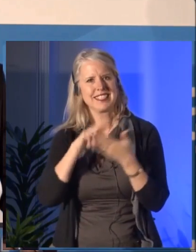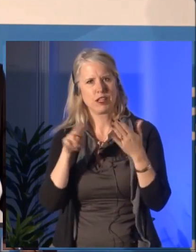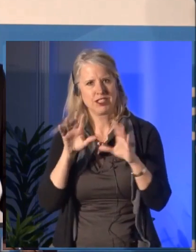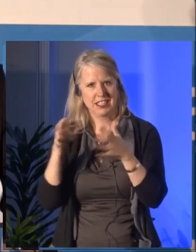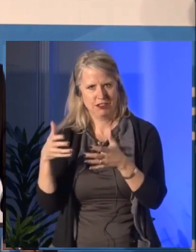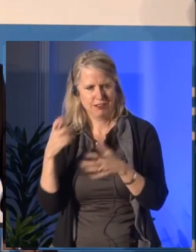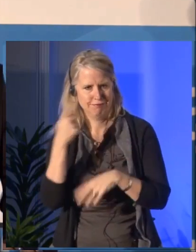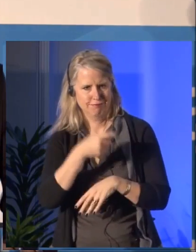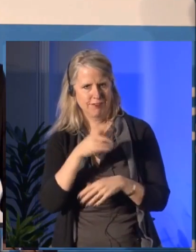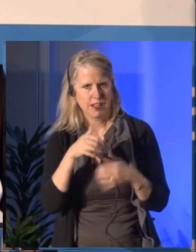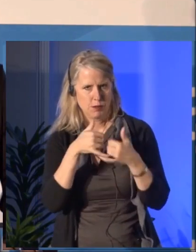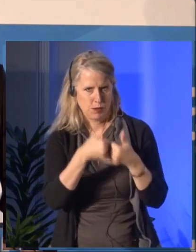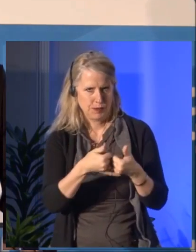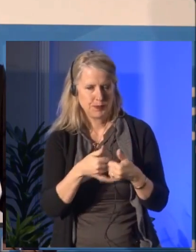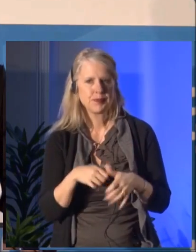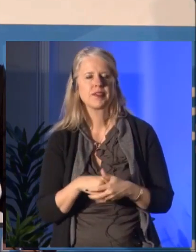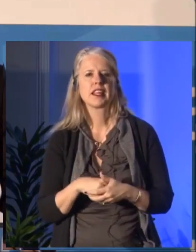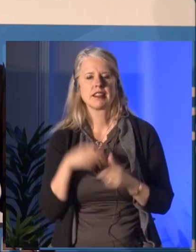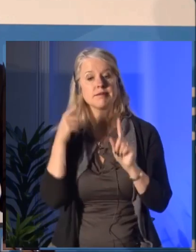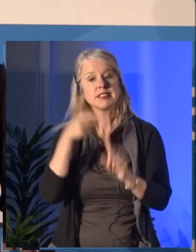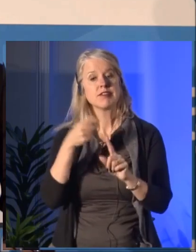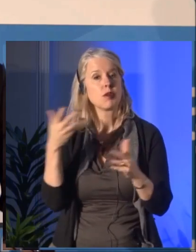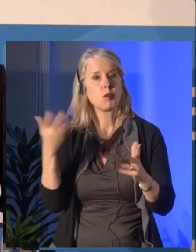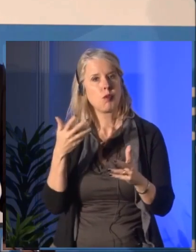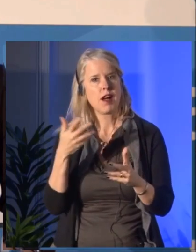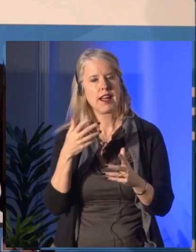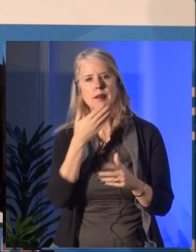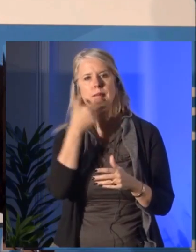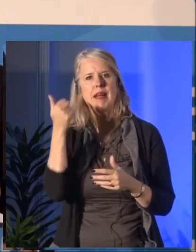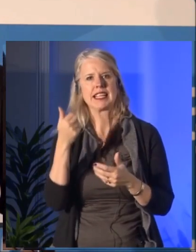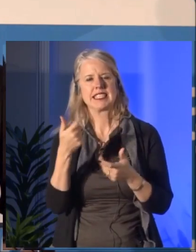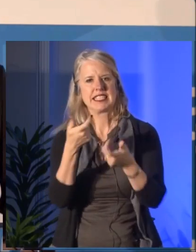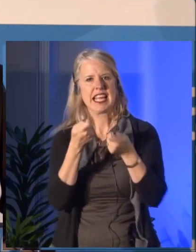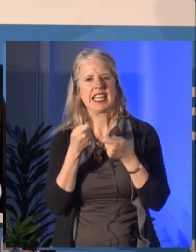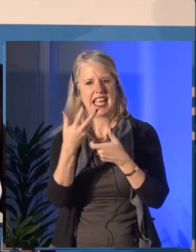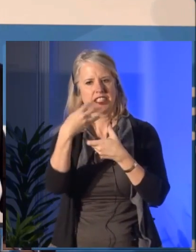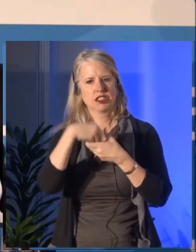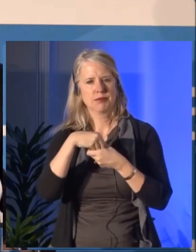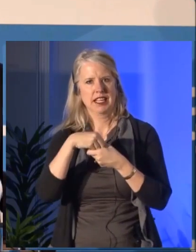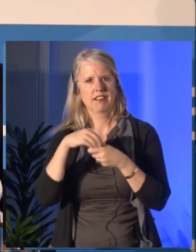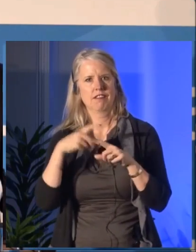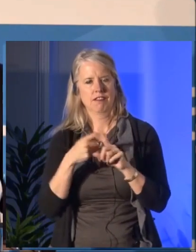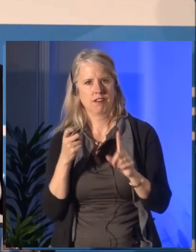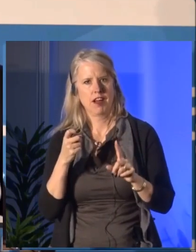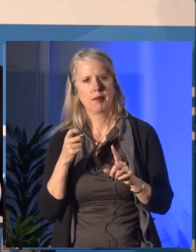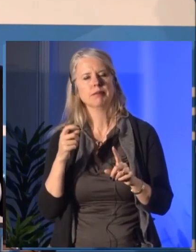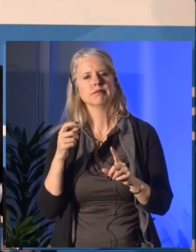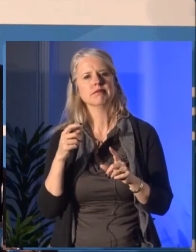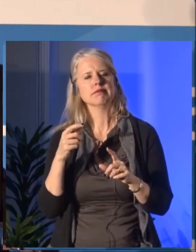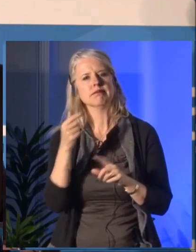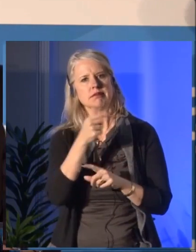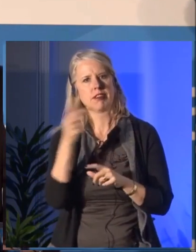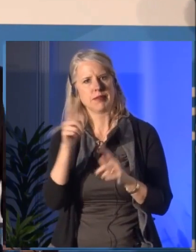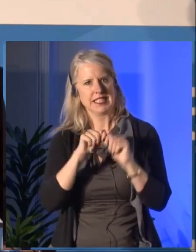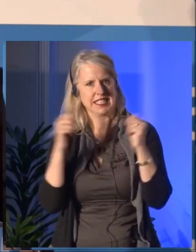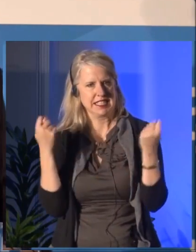and the impact of the arts on Canadian society. I'd like to highlight a few other concrete examples